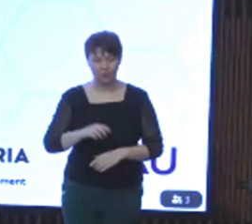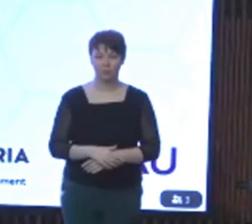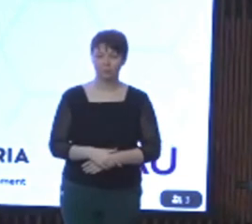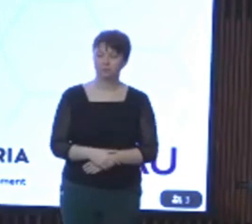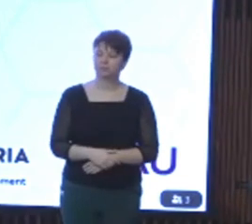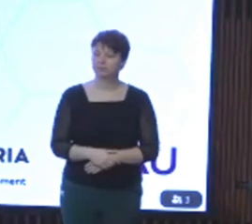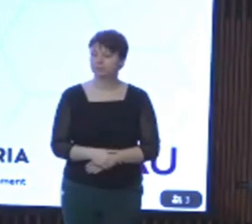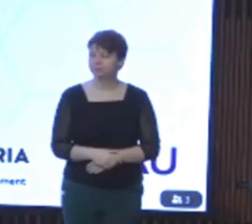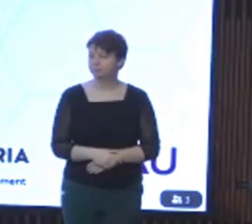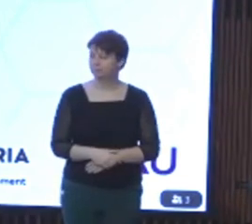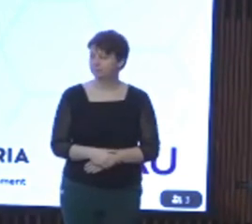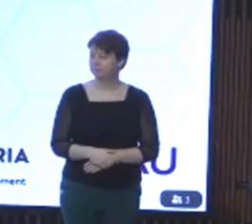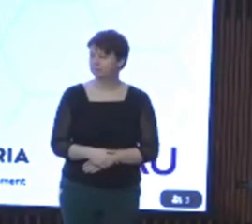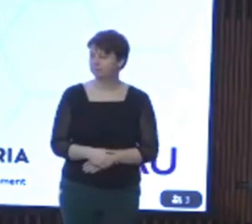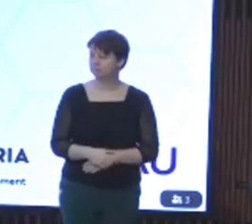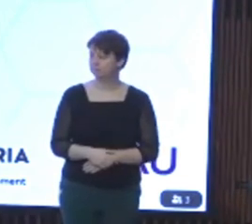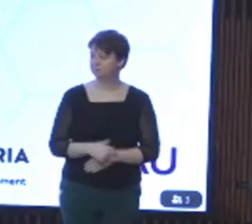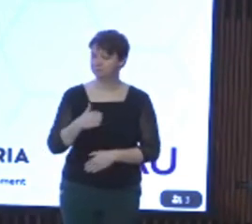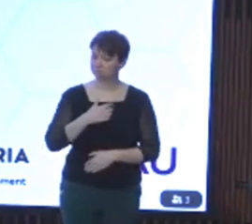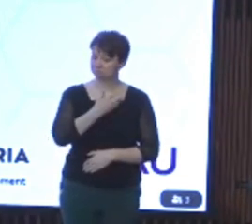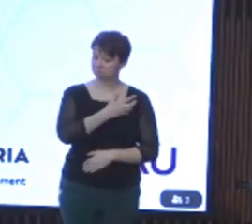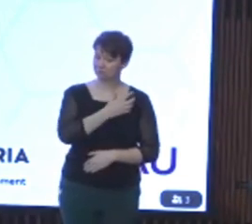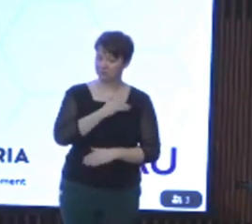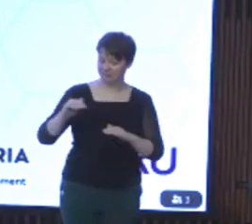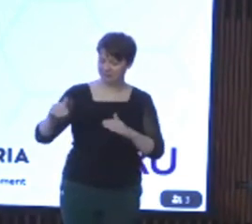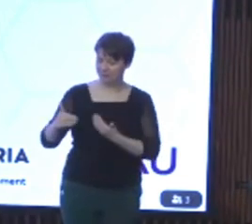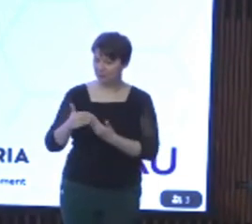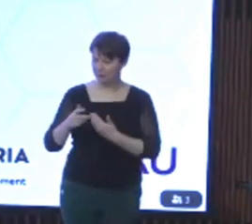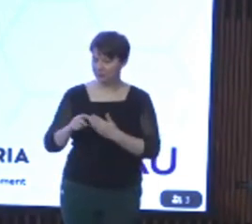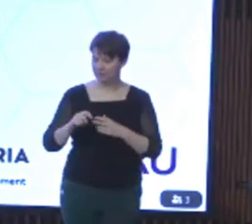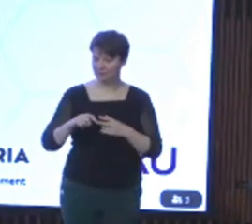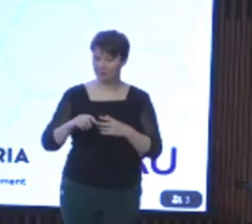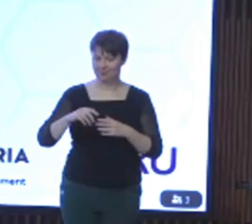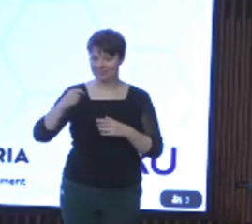It's my privilege to introduce our next speaker The Honorable Lizzie Blandthorn.